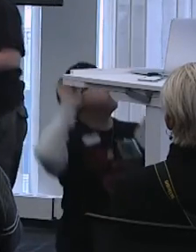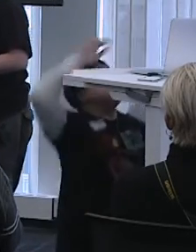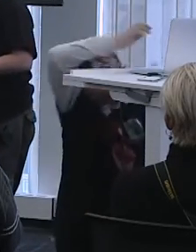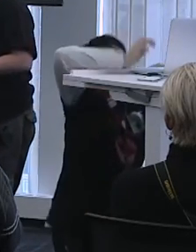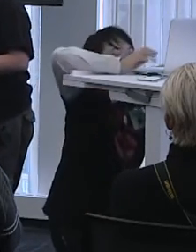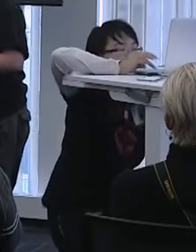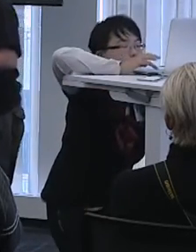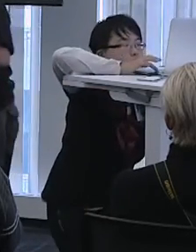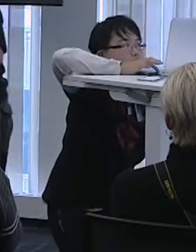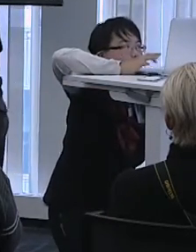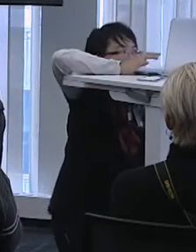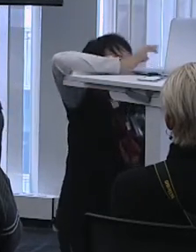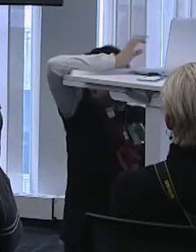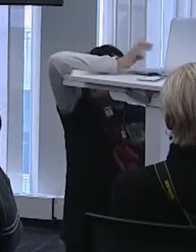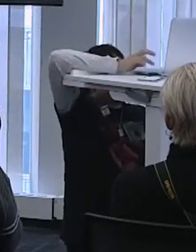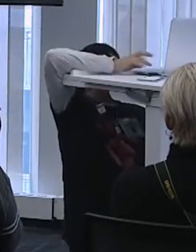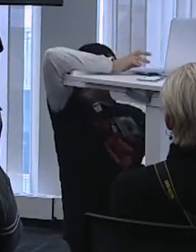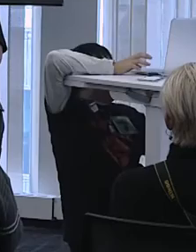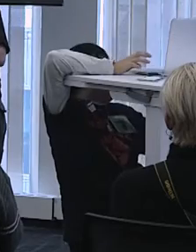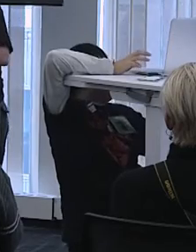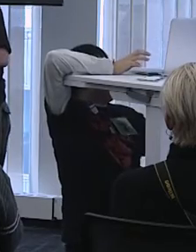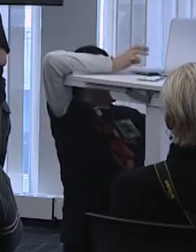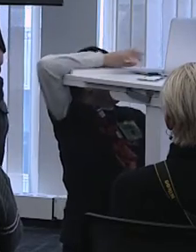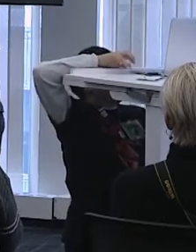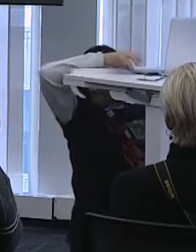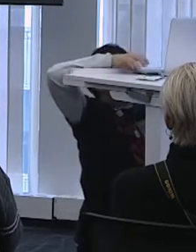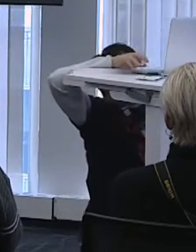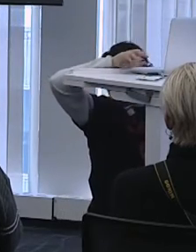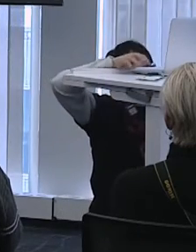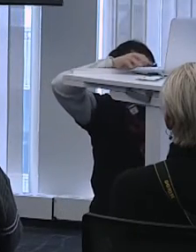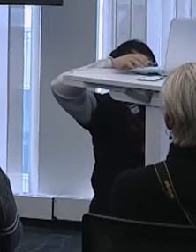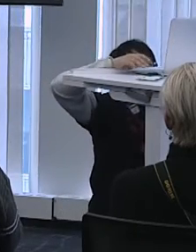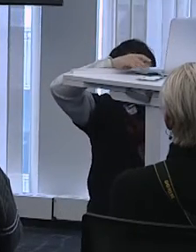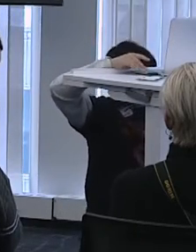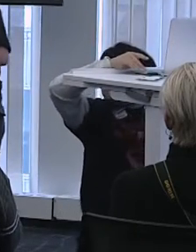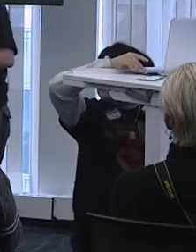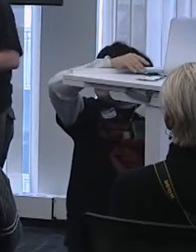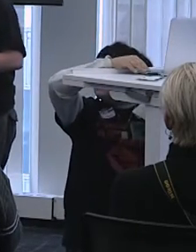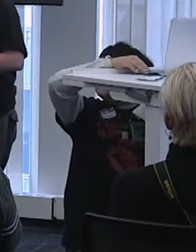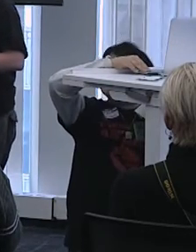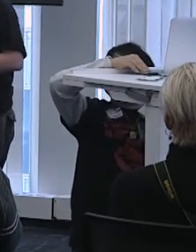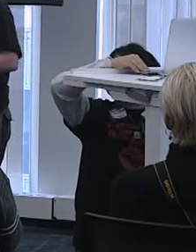that this will be covering some heavy material, so I will give a trigger warning here